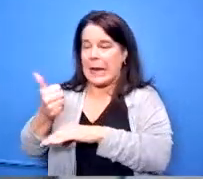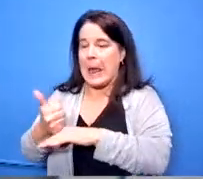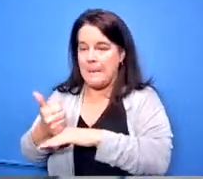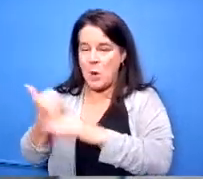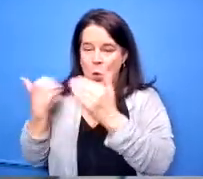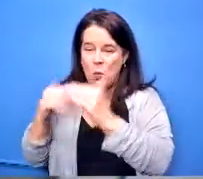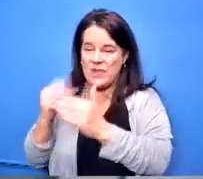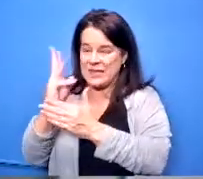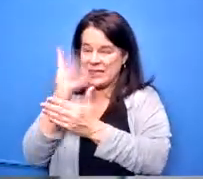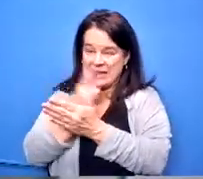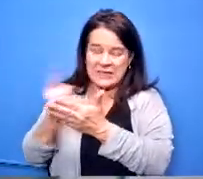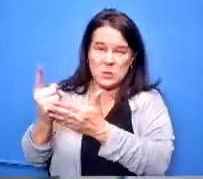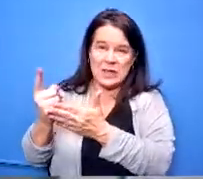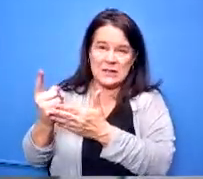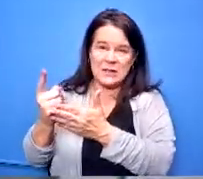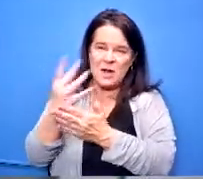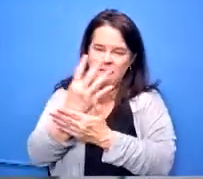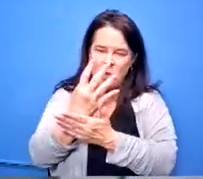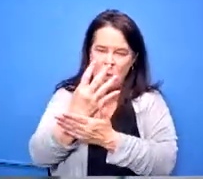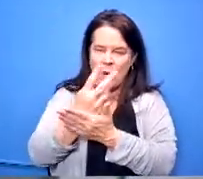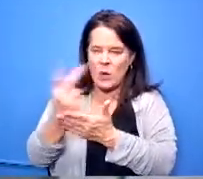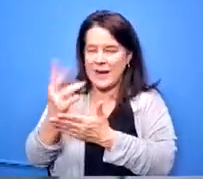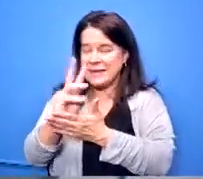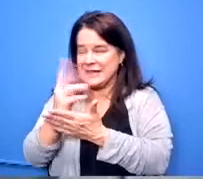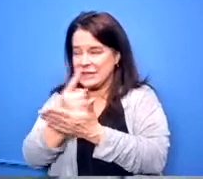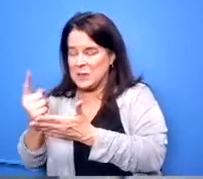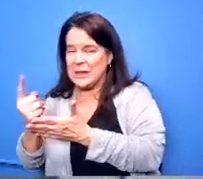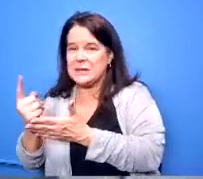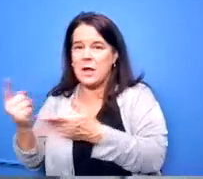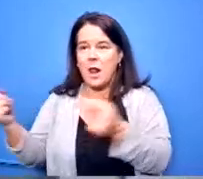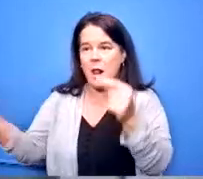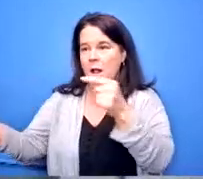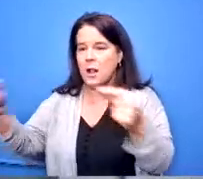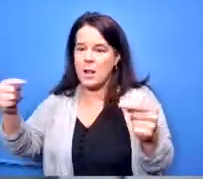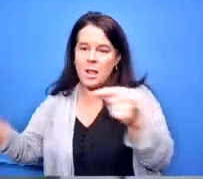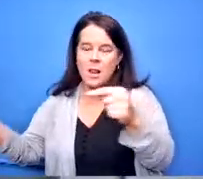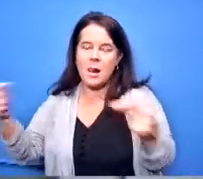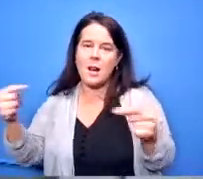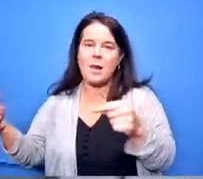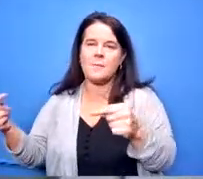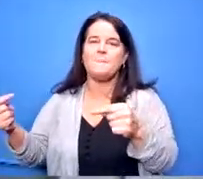about four to six weeks going back and forth vetting and um they've gotten our routes down